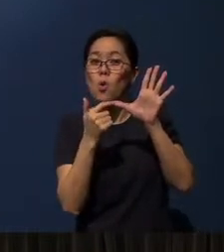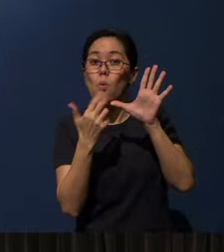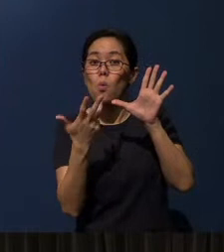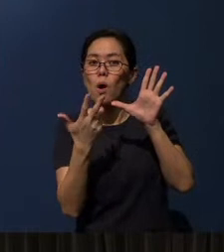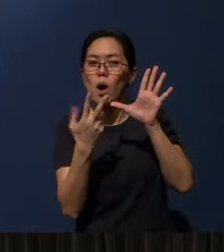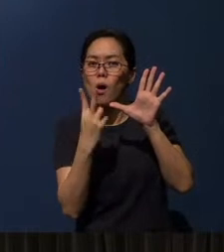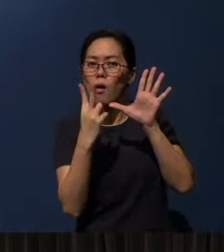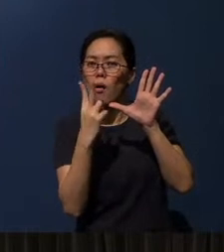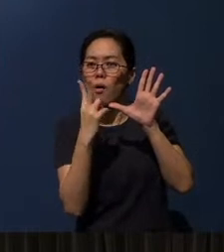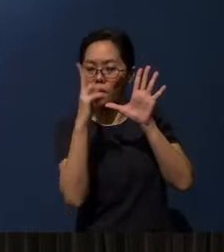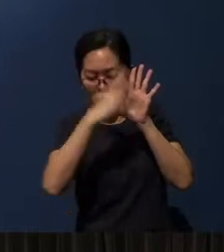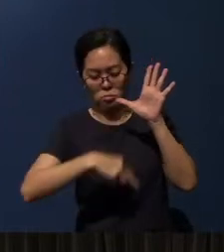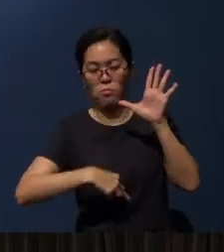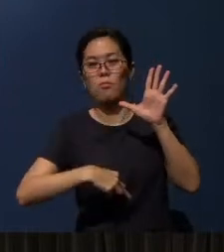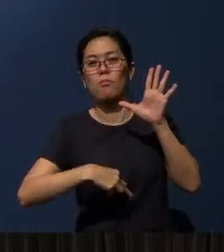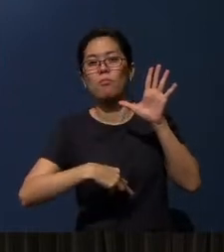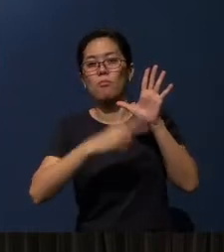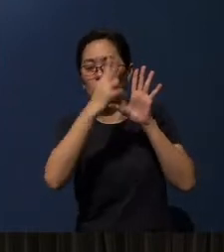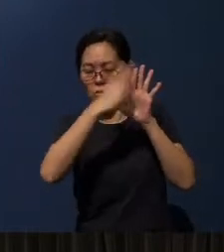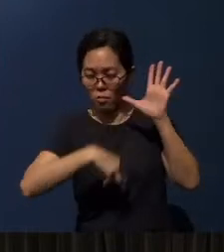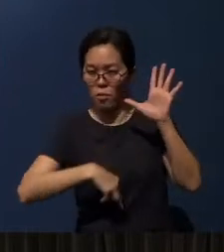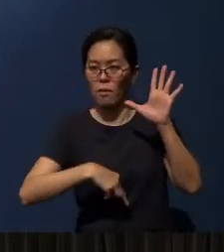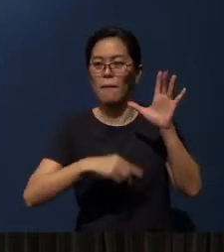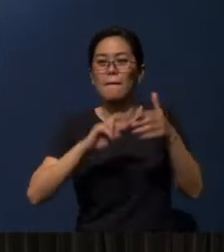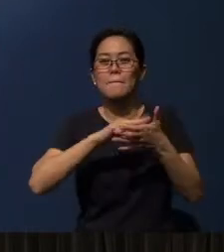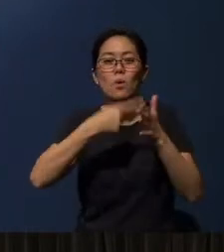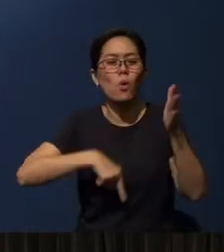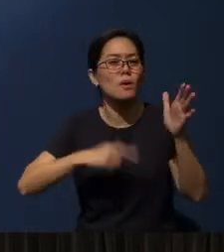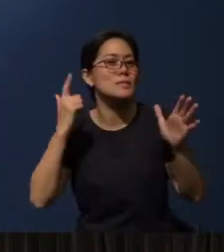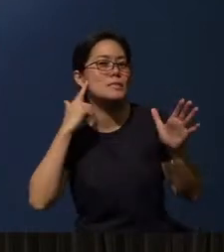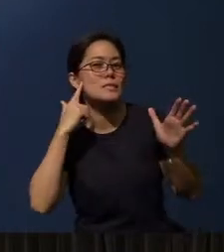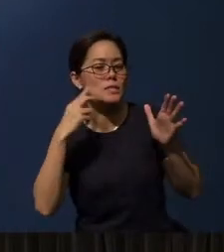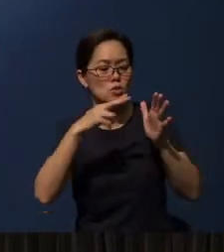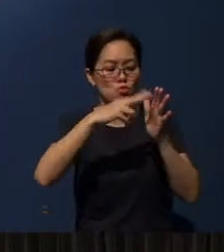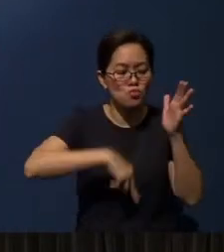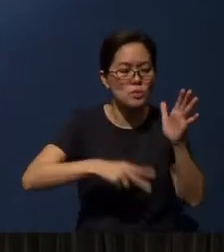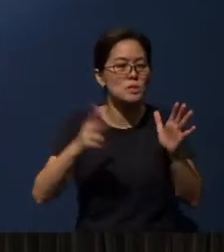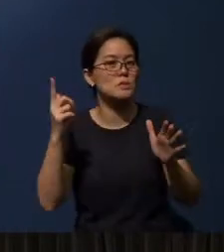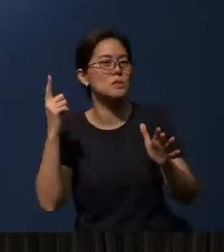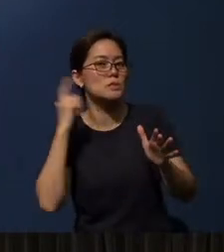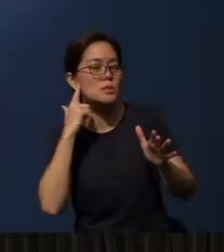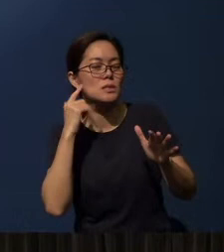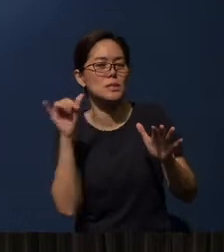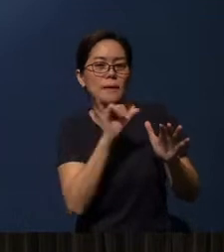“Read” here also suggests listening. Read and listen together.